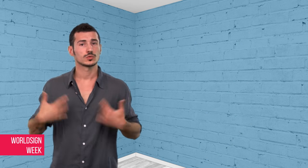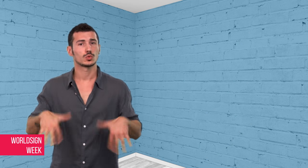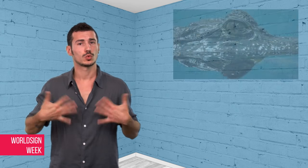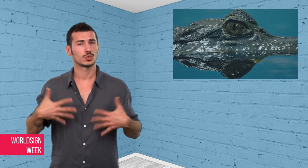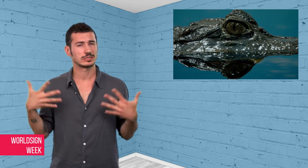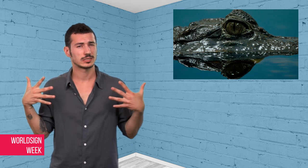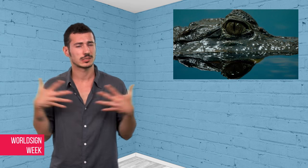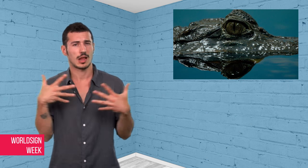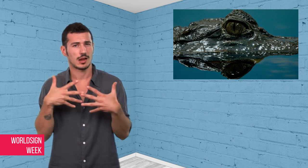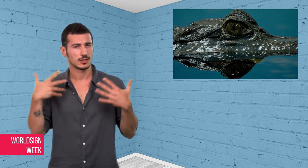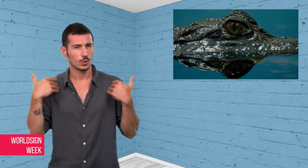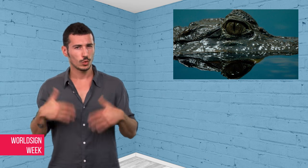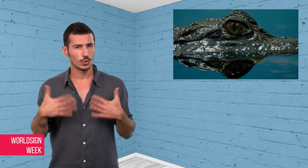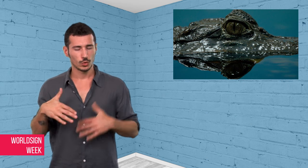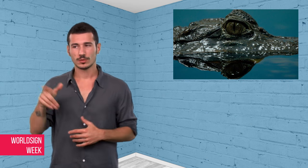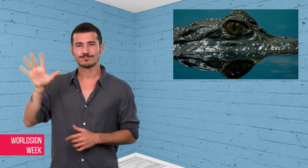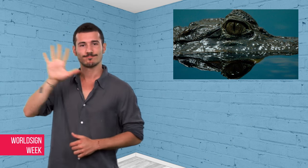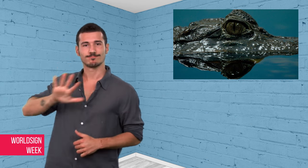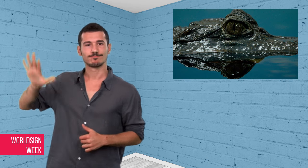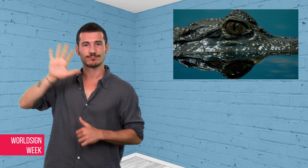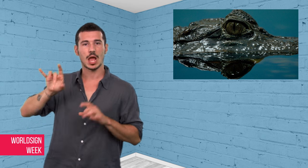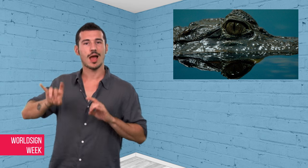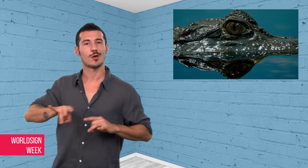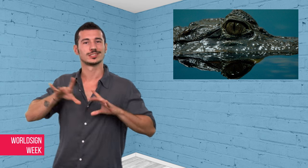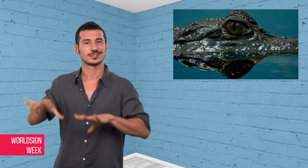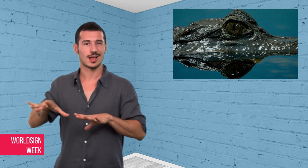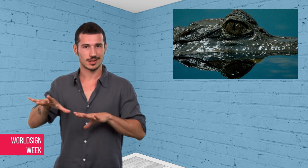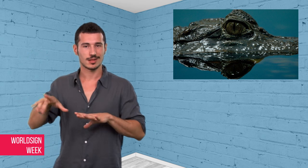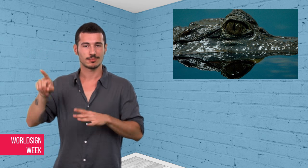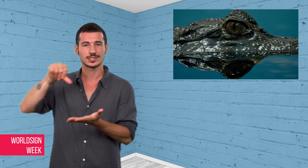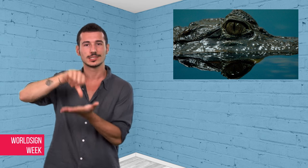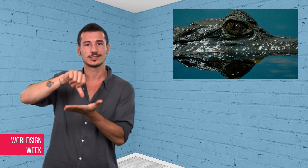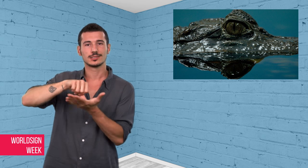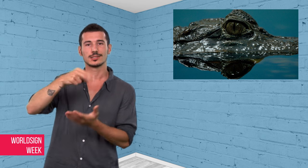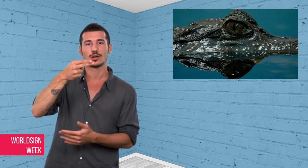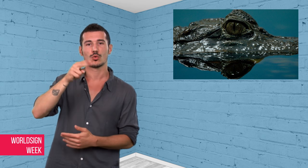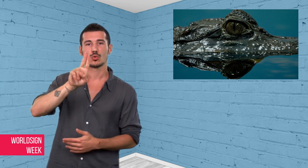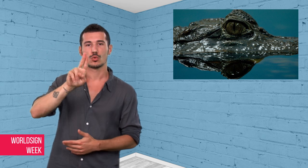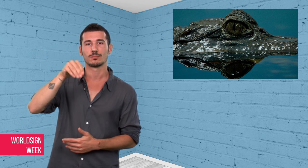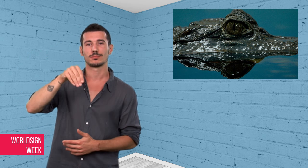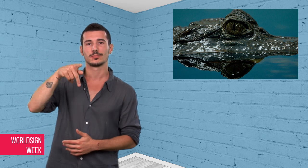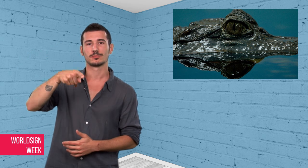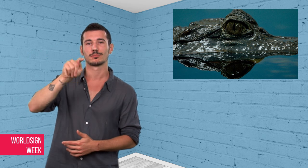Scary as it can be, at 5 a.m.,